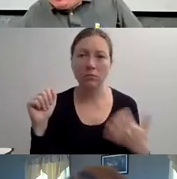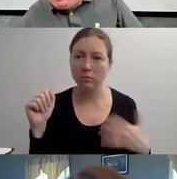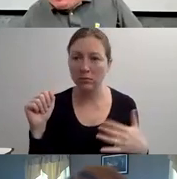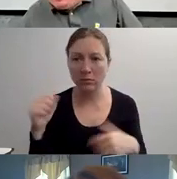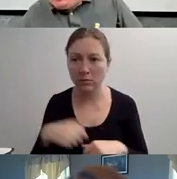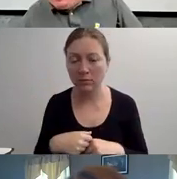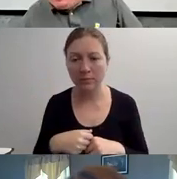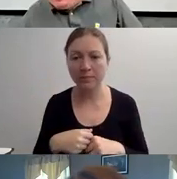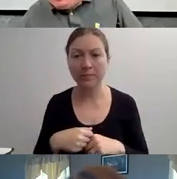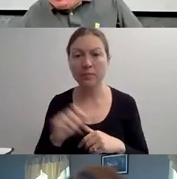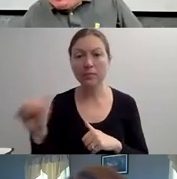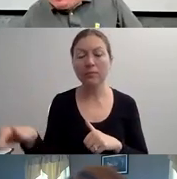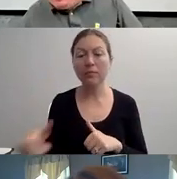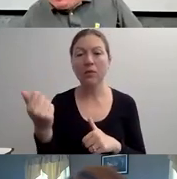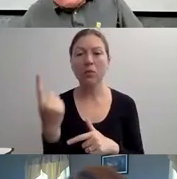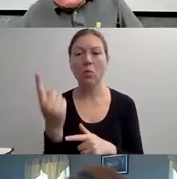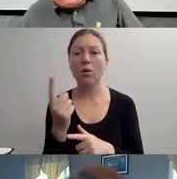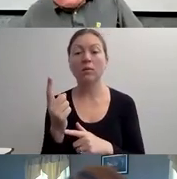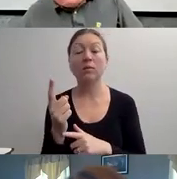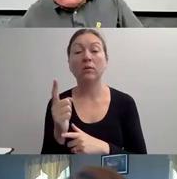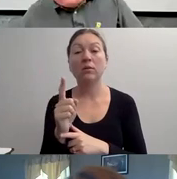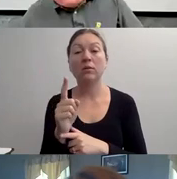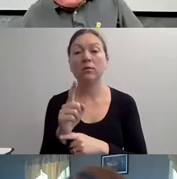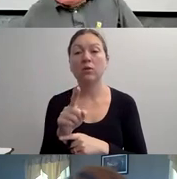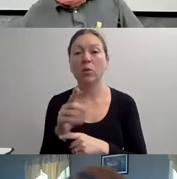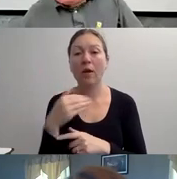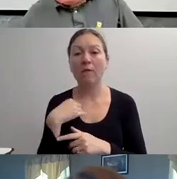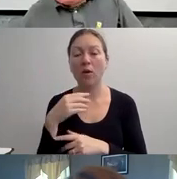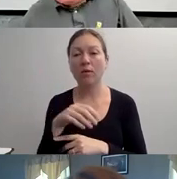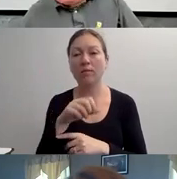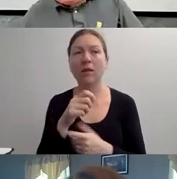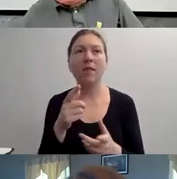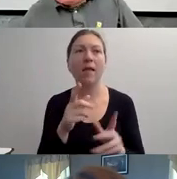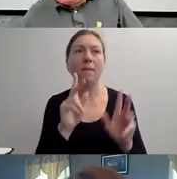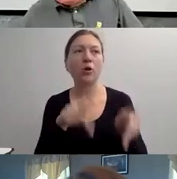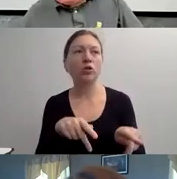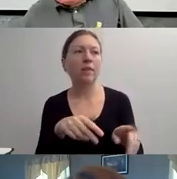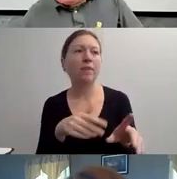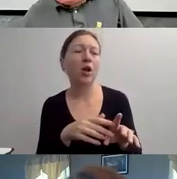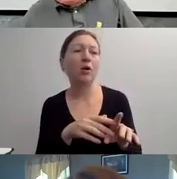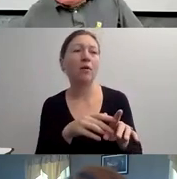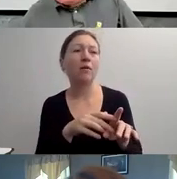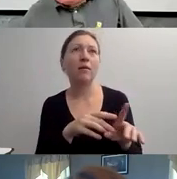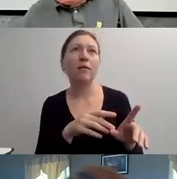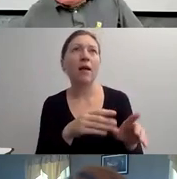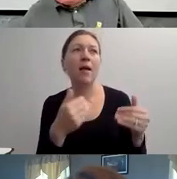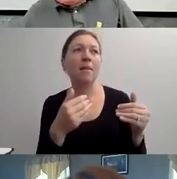WITH TOUGH LOVE AND TELL THEM THAT THEY'RE BEING UNGRATEFUL AND THEY'RE NOT APPRECIATING WHAT THEY HAVE.